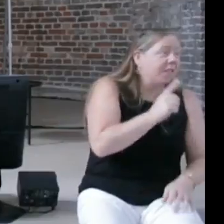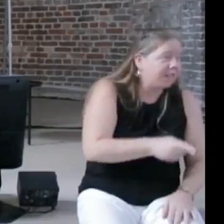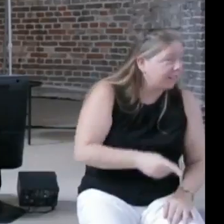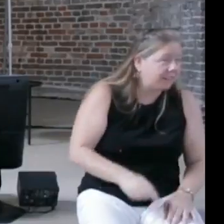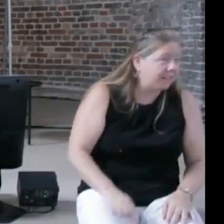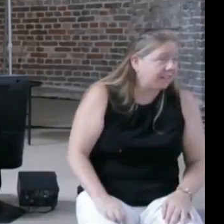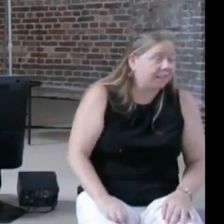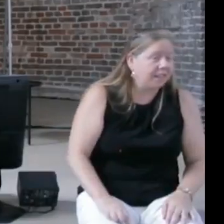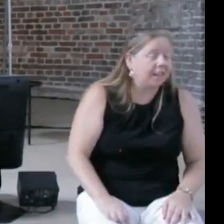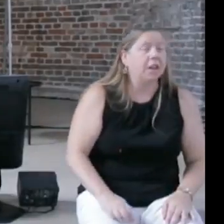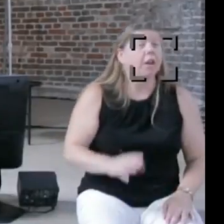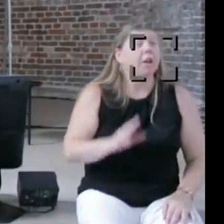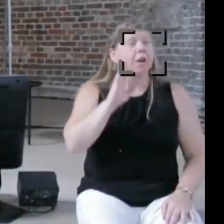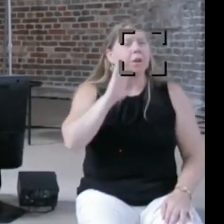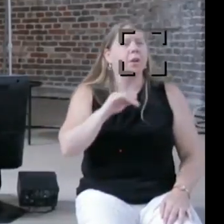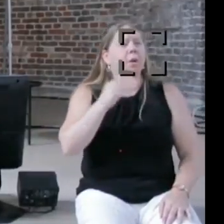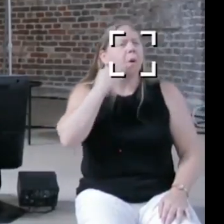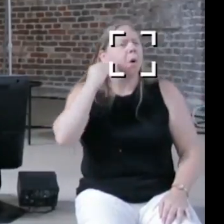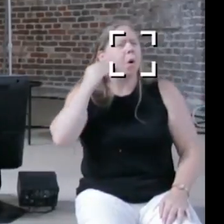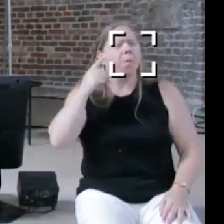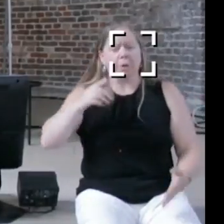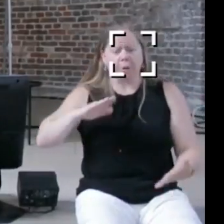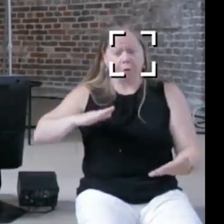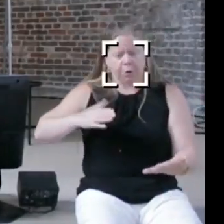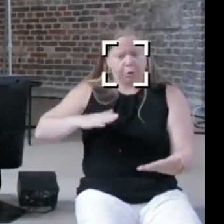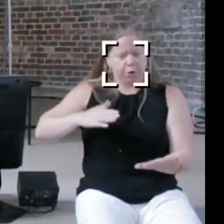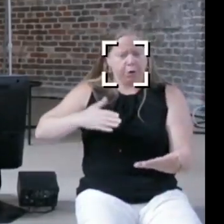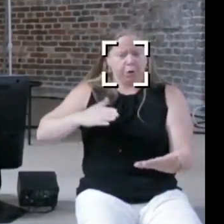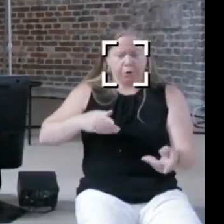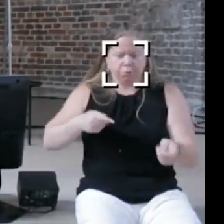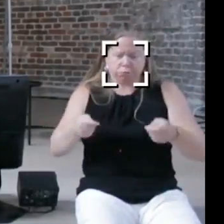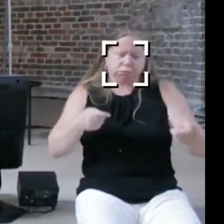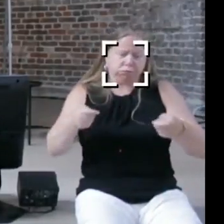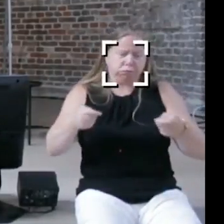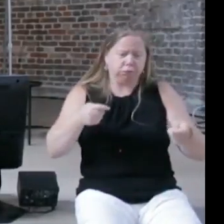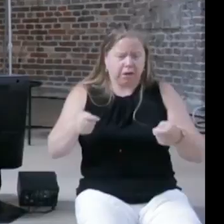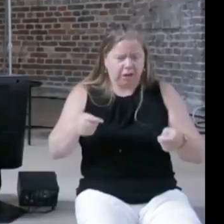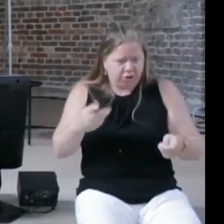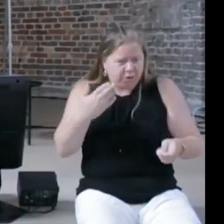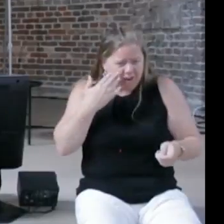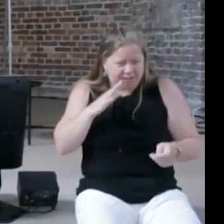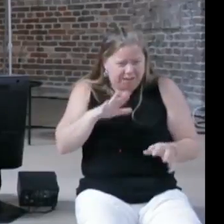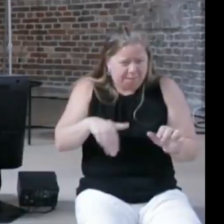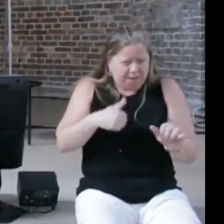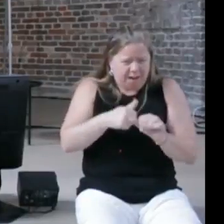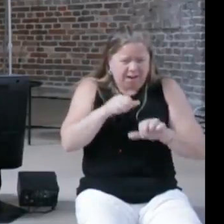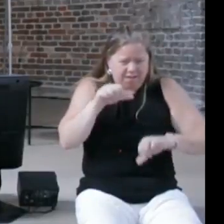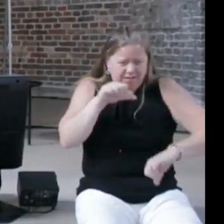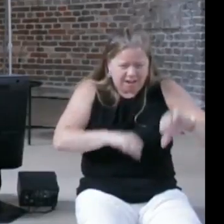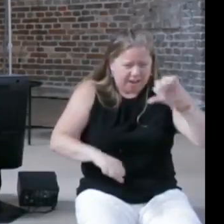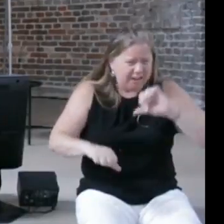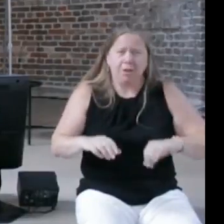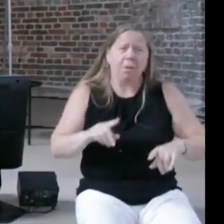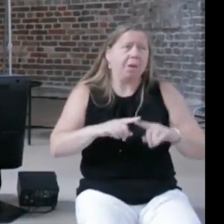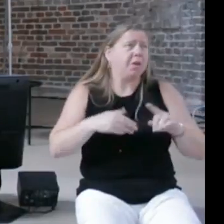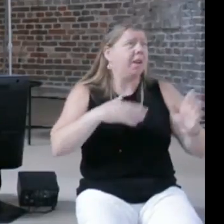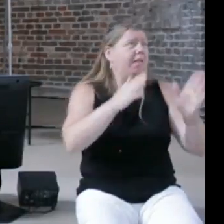when you cook you don't actually understand the chemistry of what's going on, but you have a cookbook and you think you know how to cook, and you can walk into a restaurant